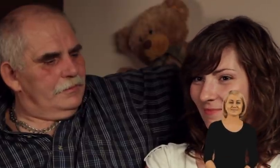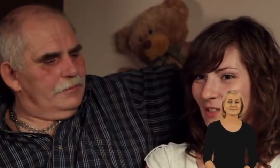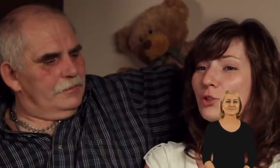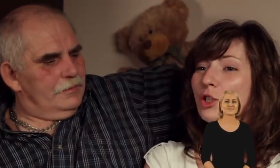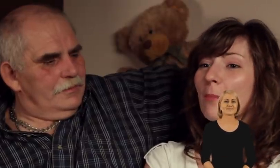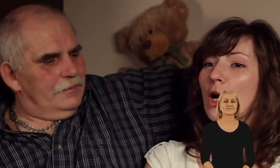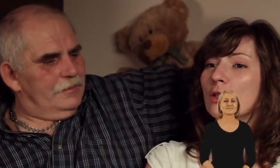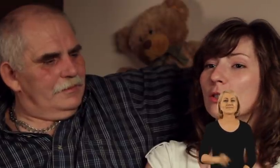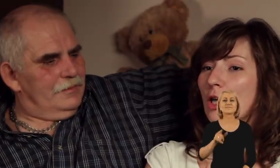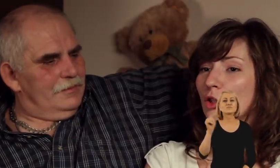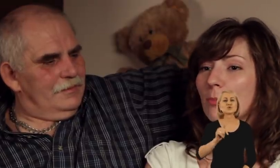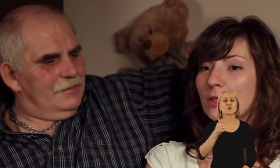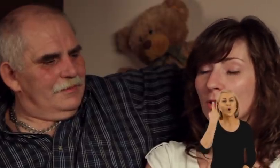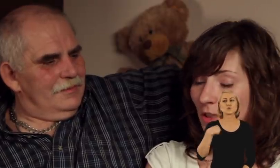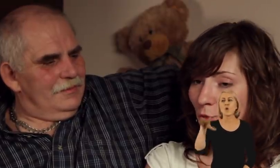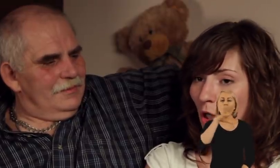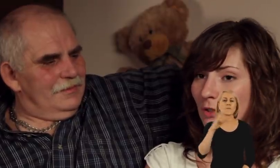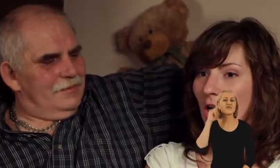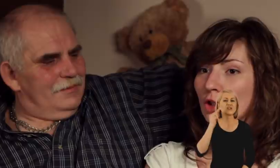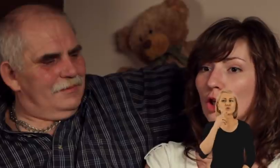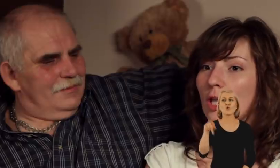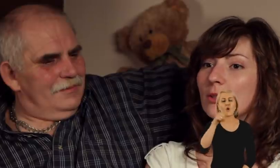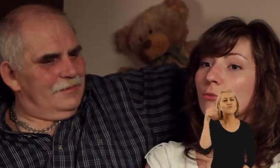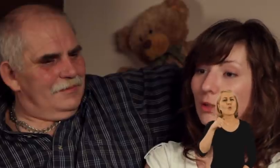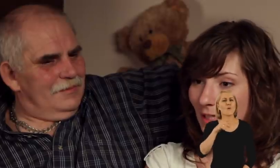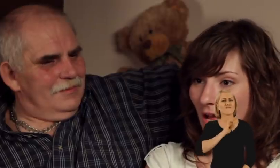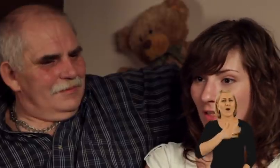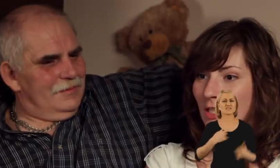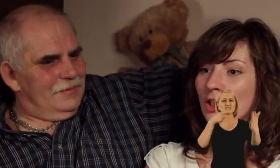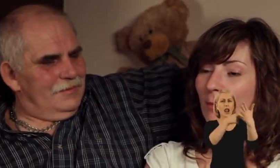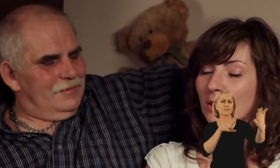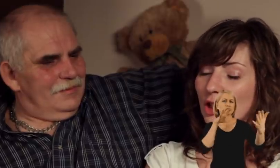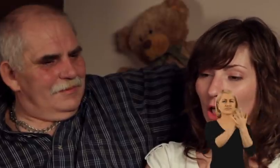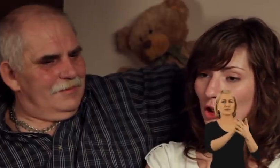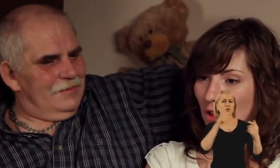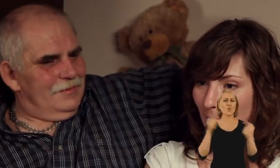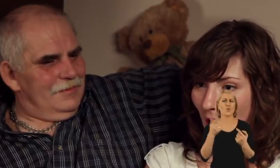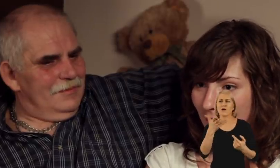It is important that the Deaf reach their goals and are not afraid,